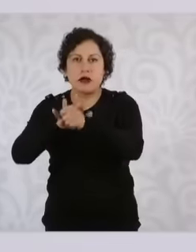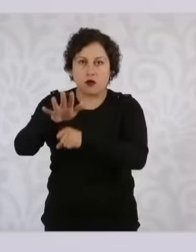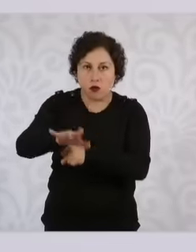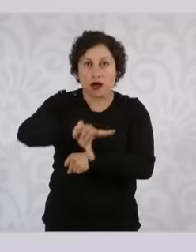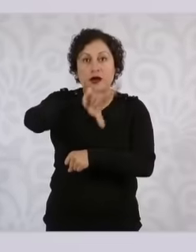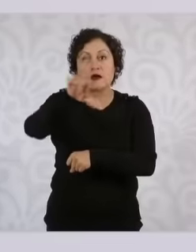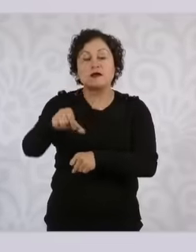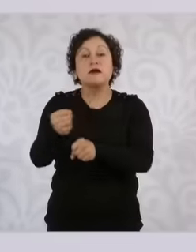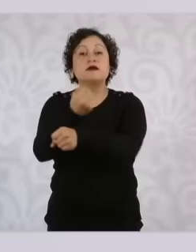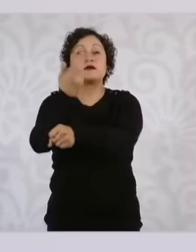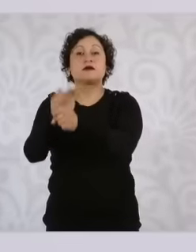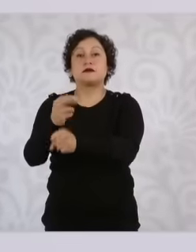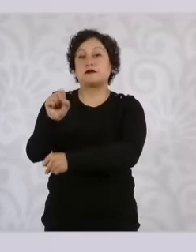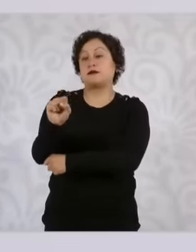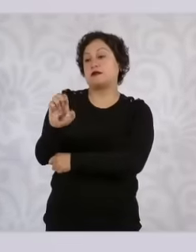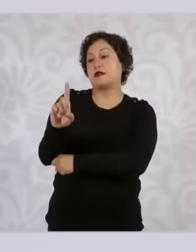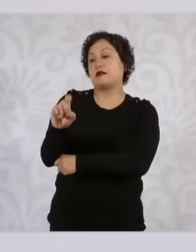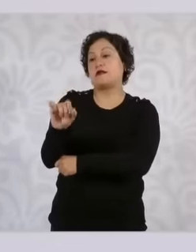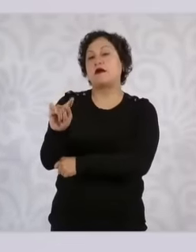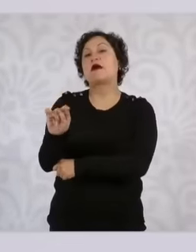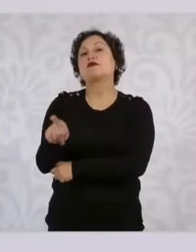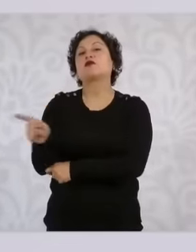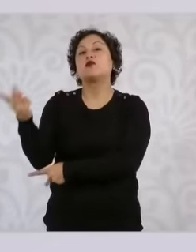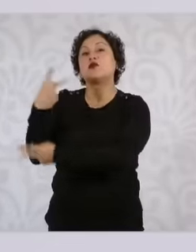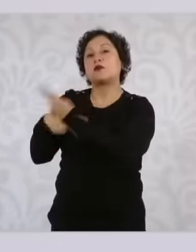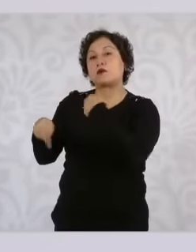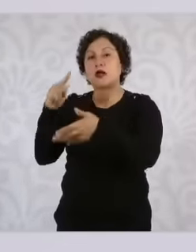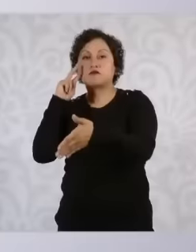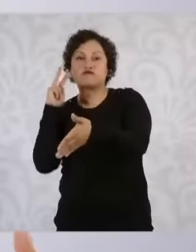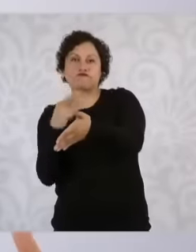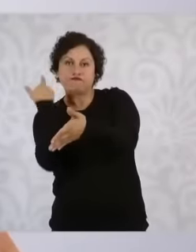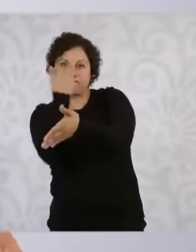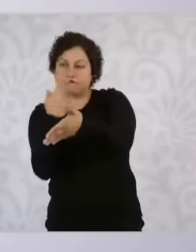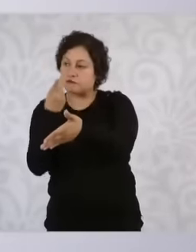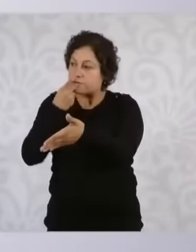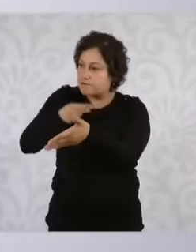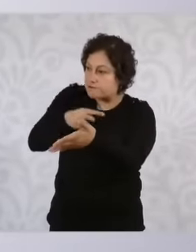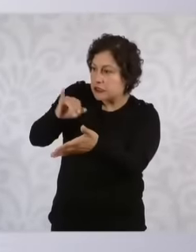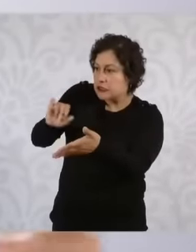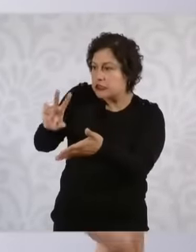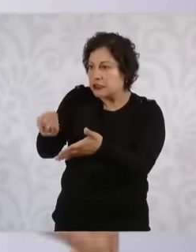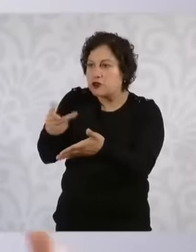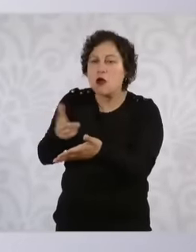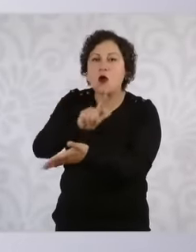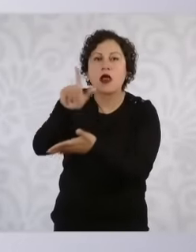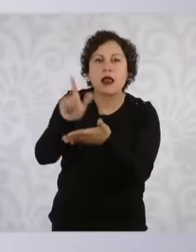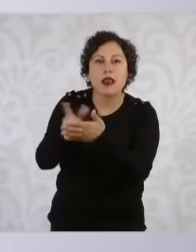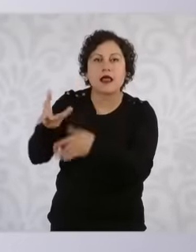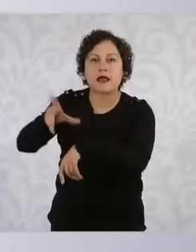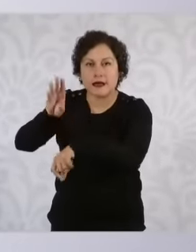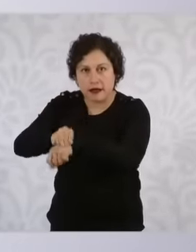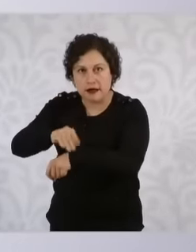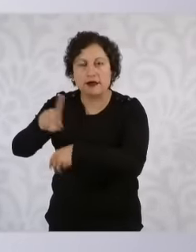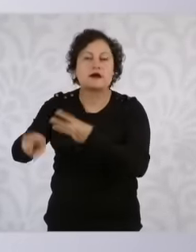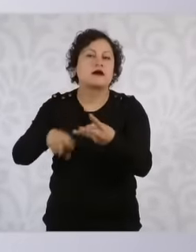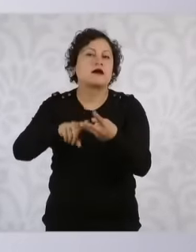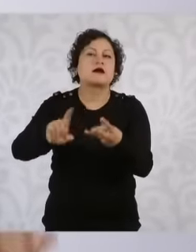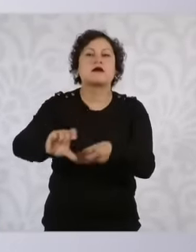all the rights of way, the environment gave its authorization so that the studies can begin.